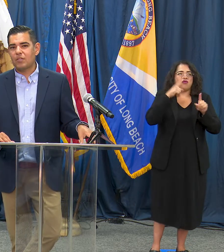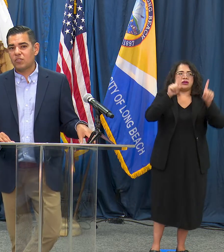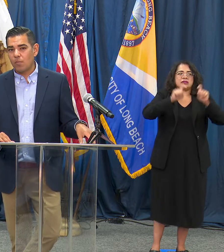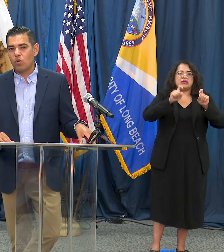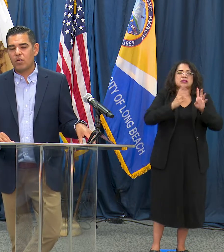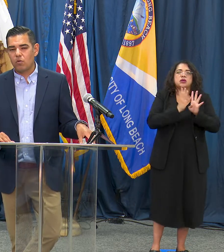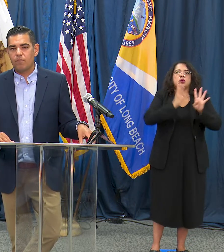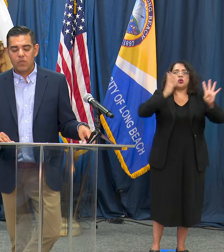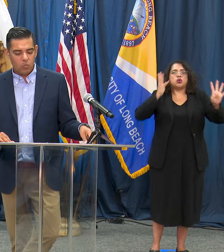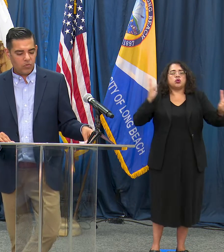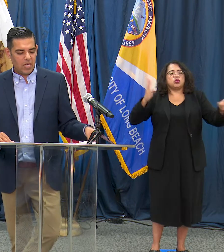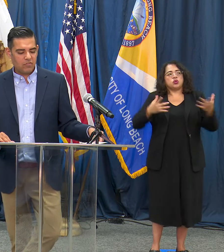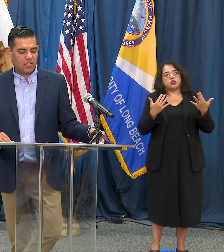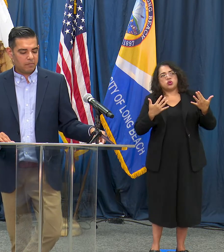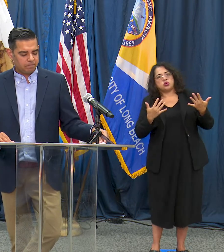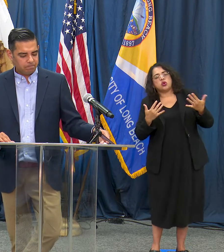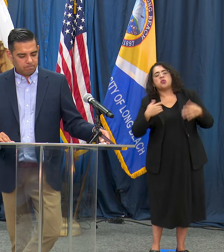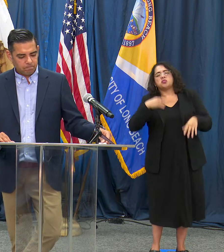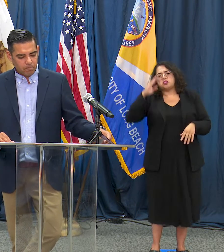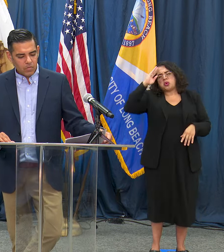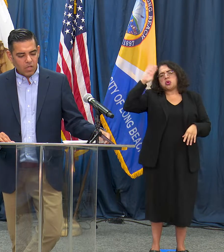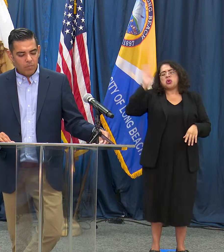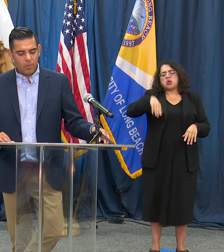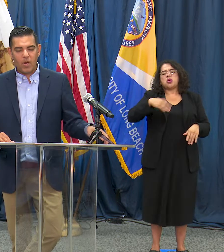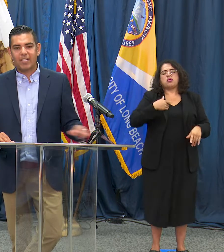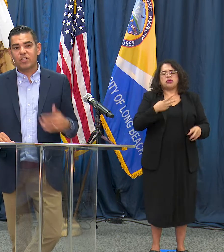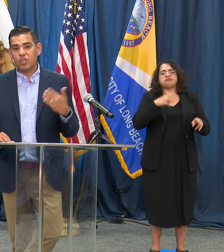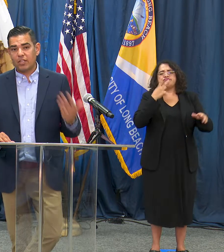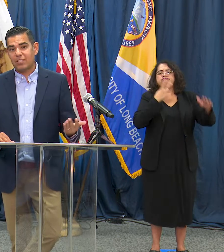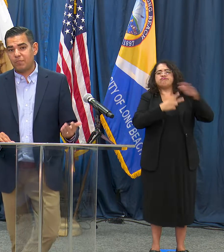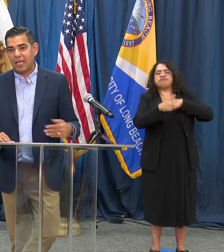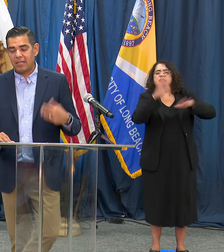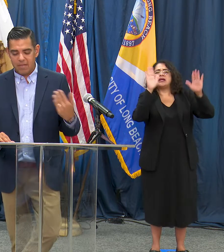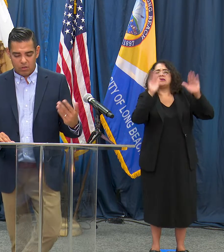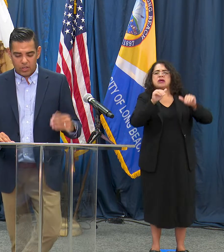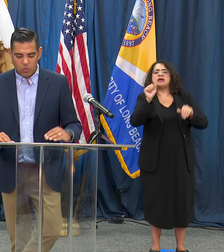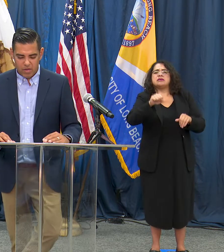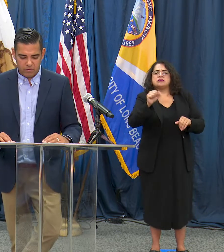somewhat with testing but we want to continue to expand and look at ways to